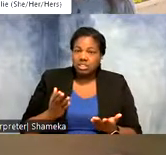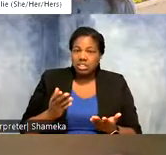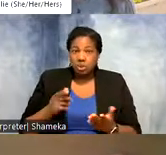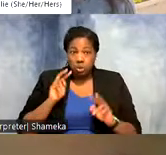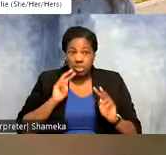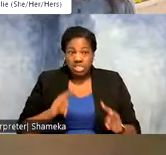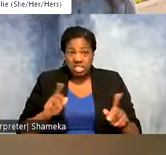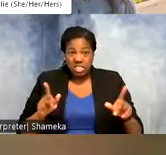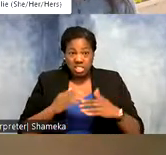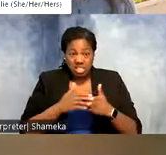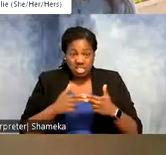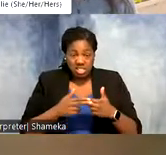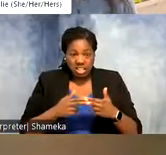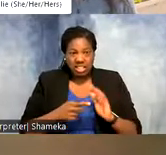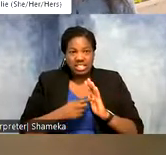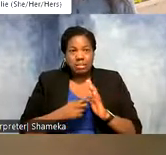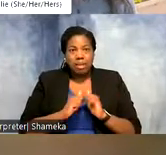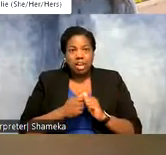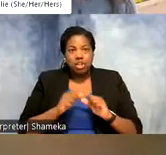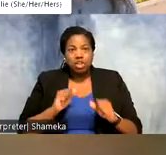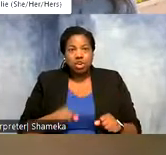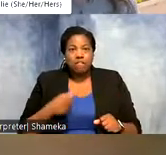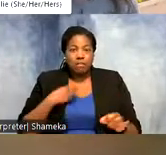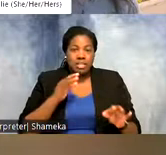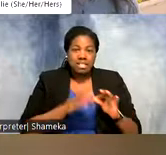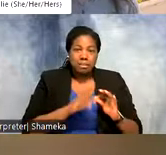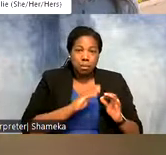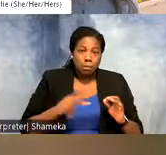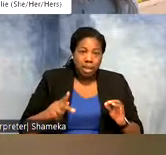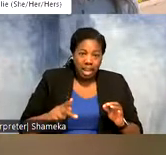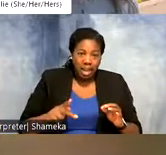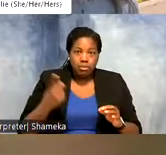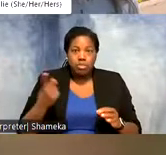this is actually an example of how you can go from a very simple map to something more advanced.